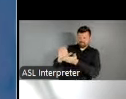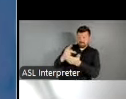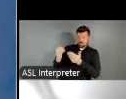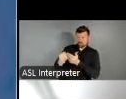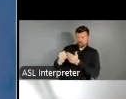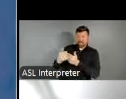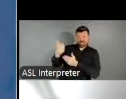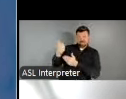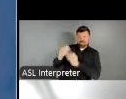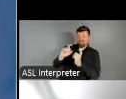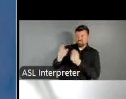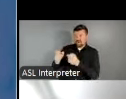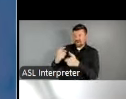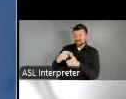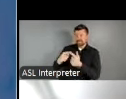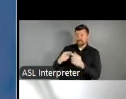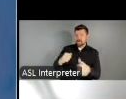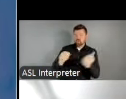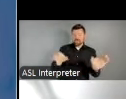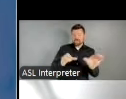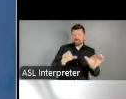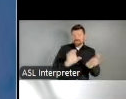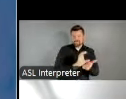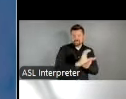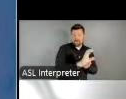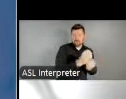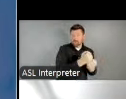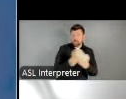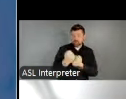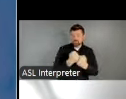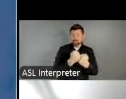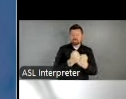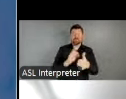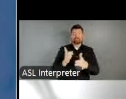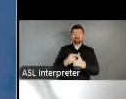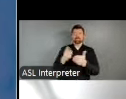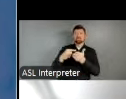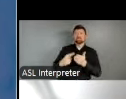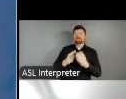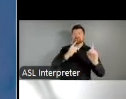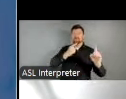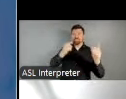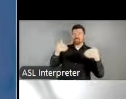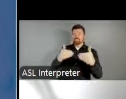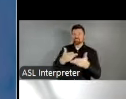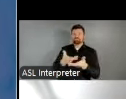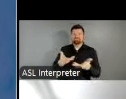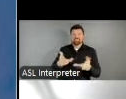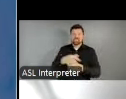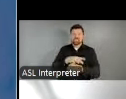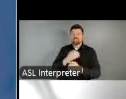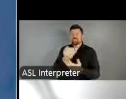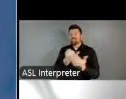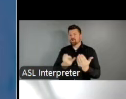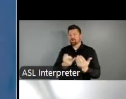activity. And of course, our first ever research initiative focused on the local arts agency field.